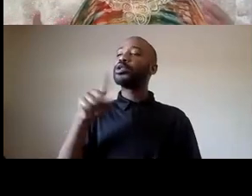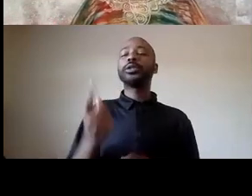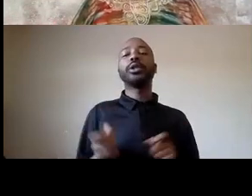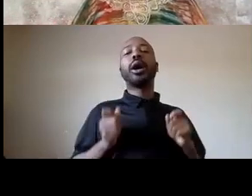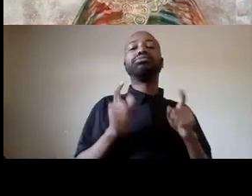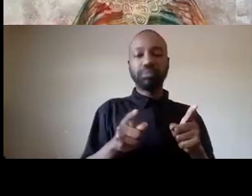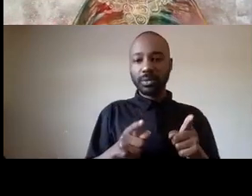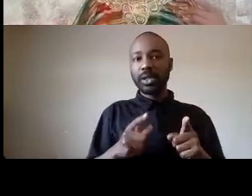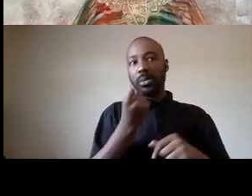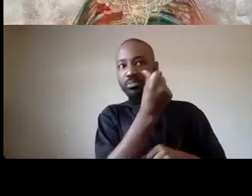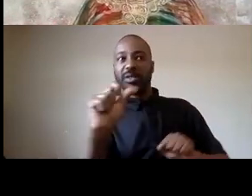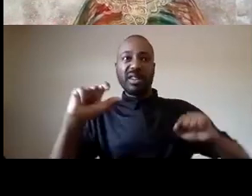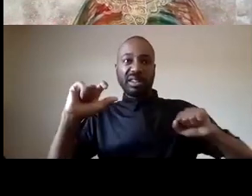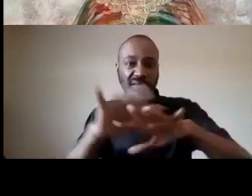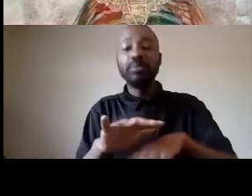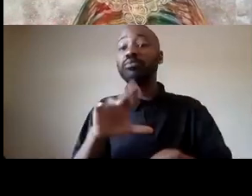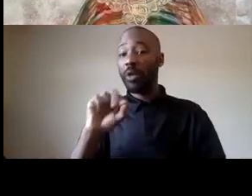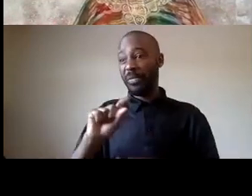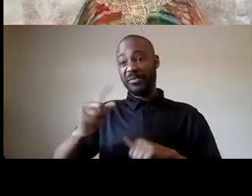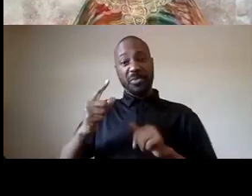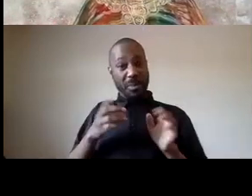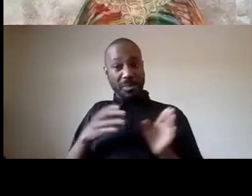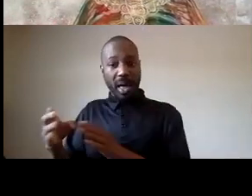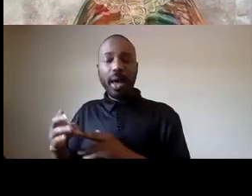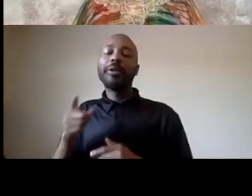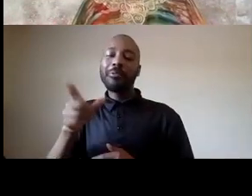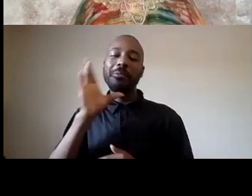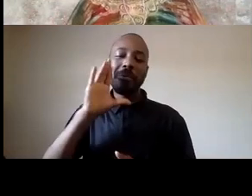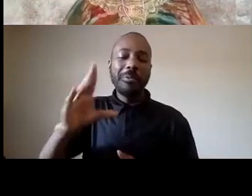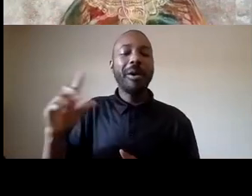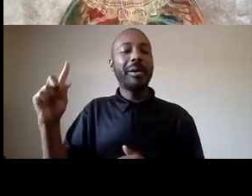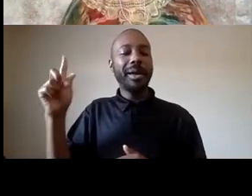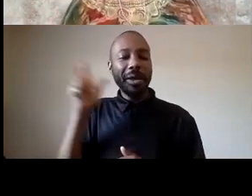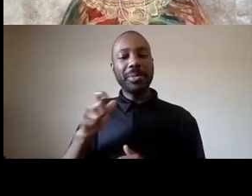very early on and you'll hear me um talking about this in just a moment